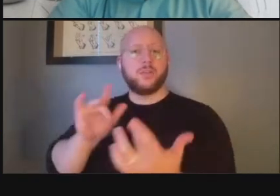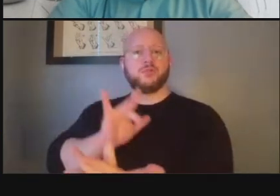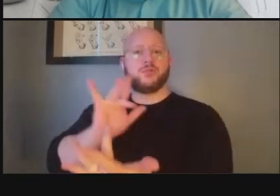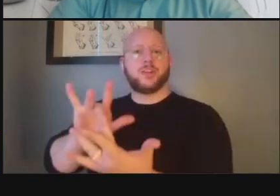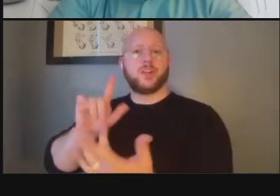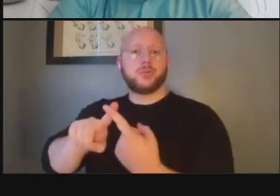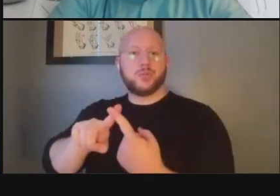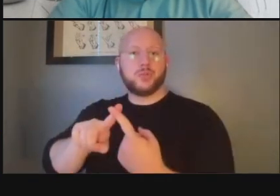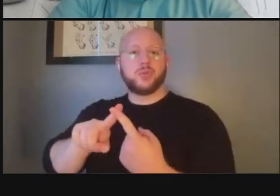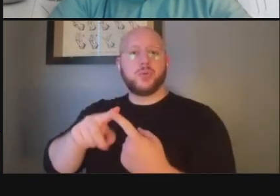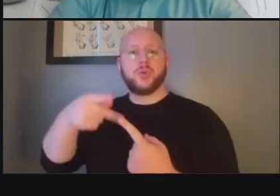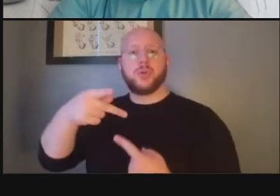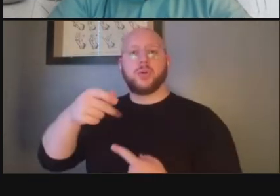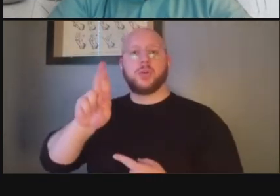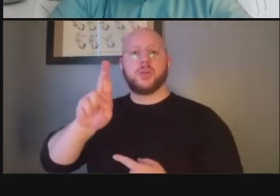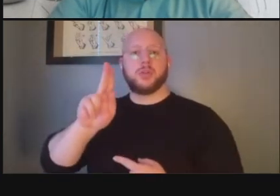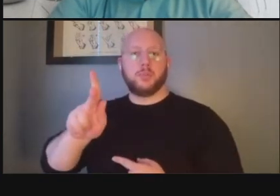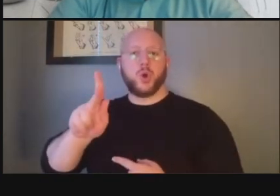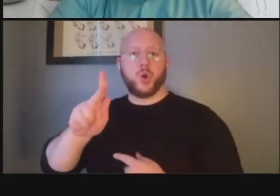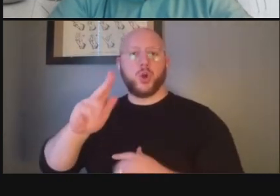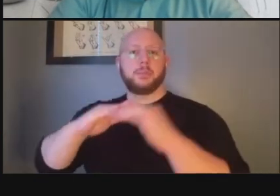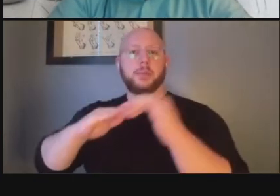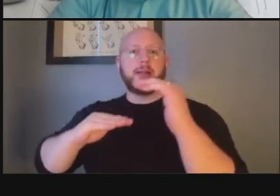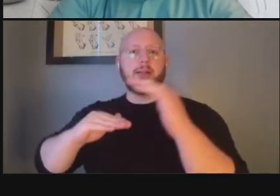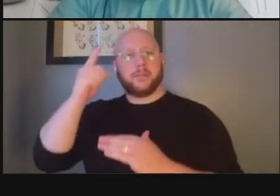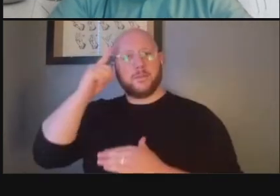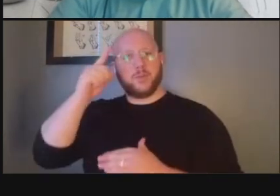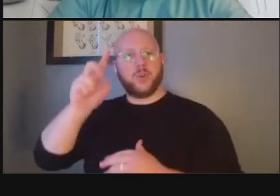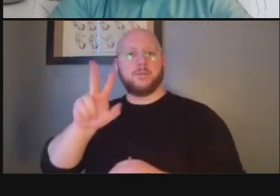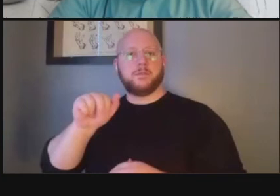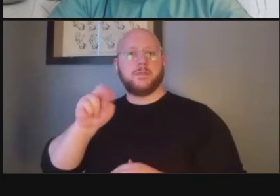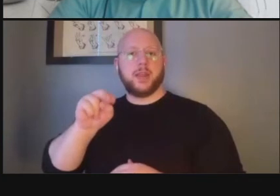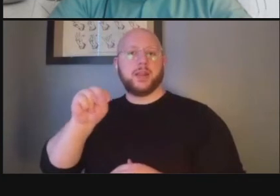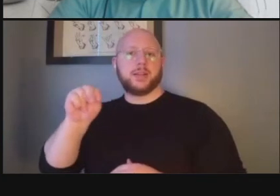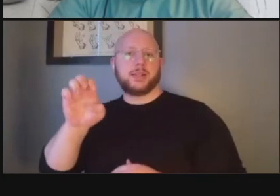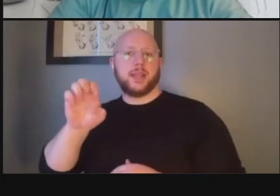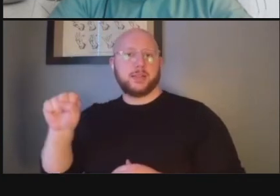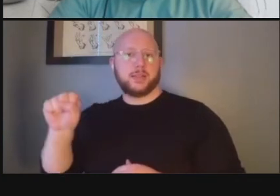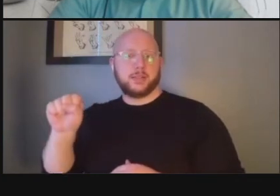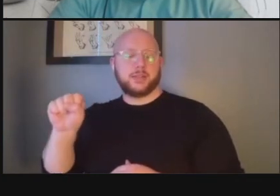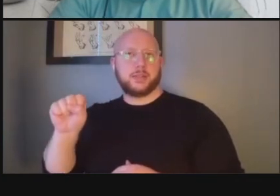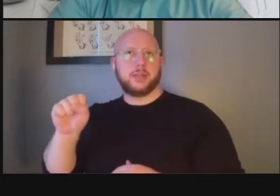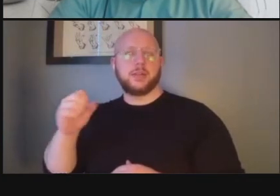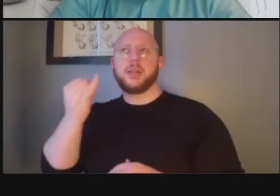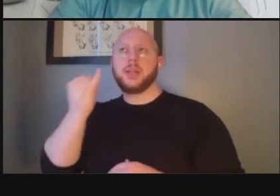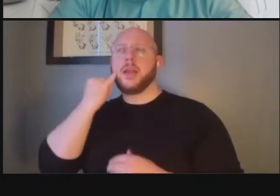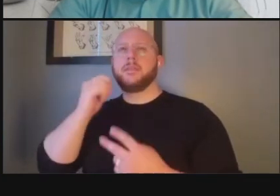the park van ness uh building um whether it's um i don't i don't know if that's a rental building or